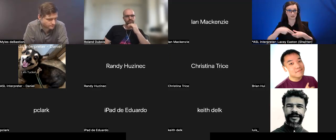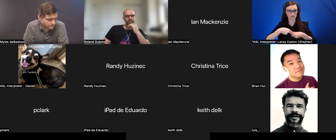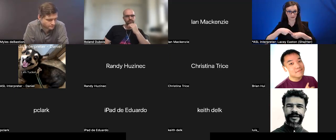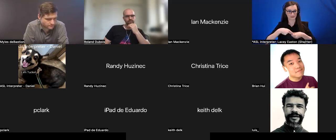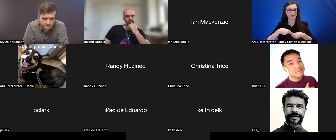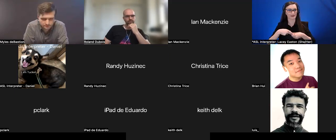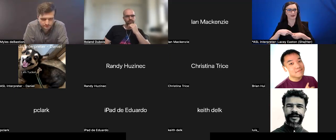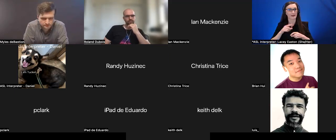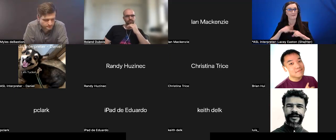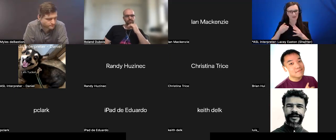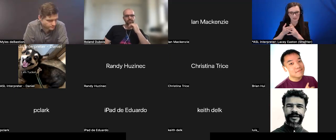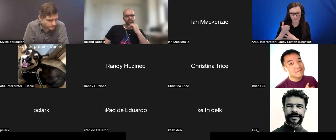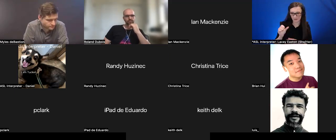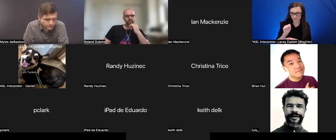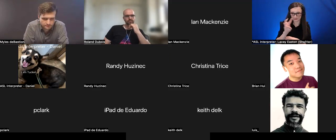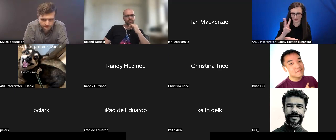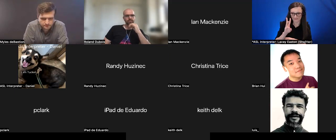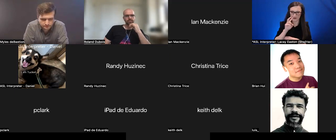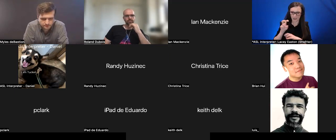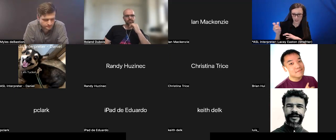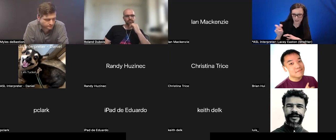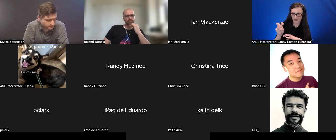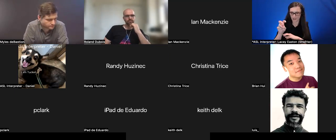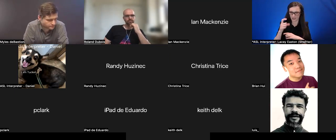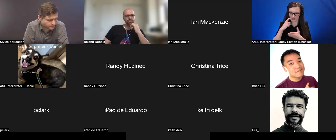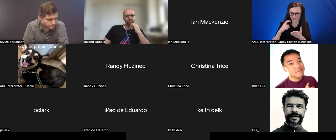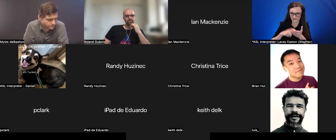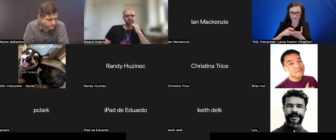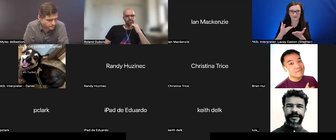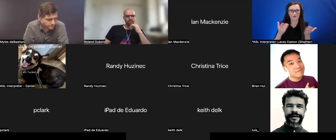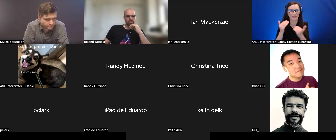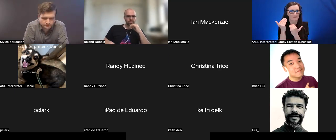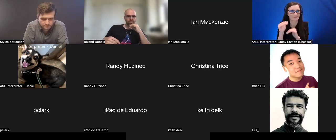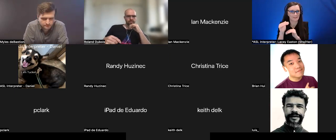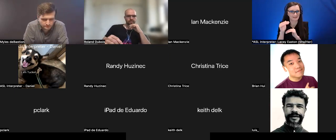I found that there were some limitations of what was available, where you could